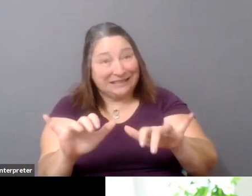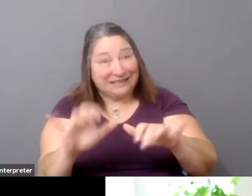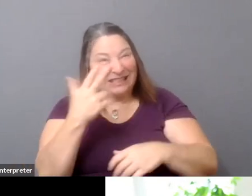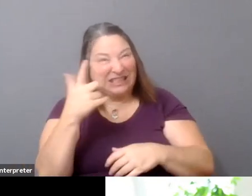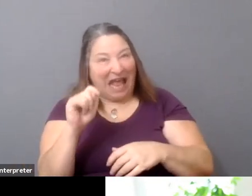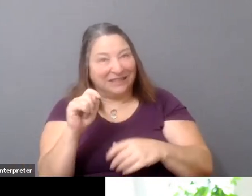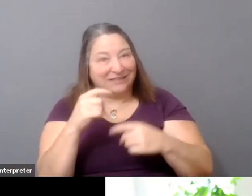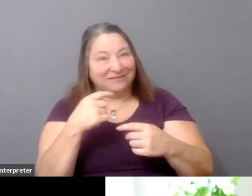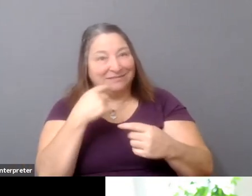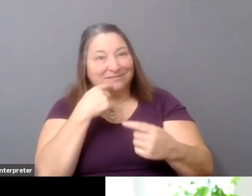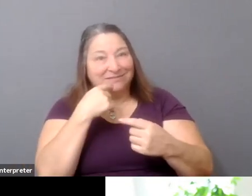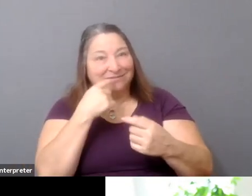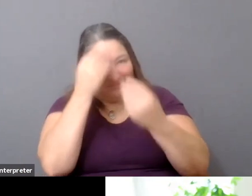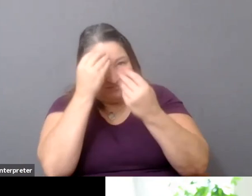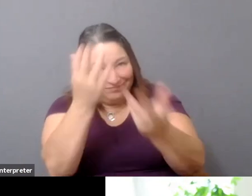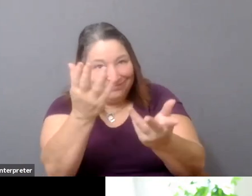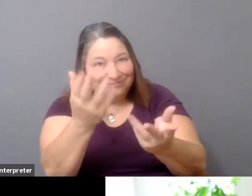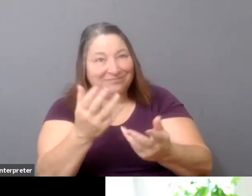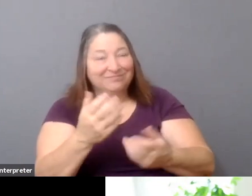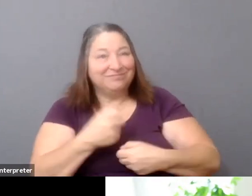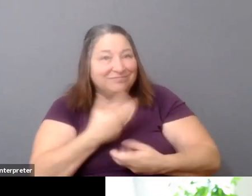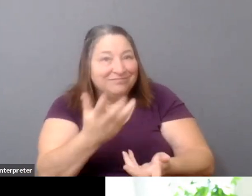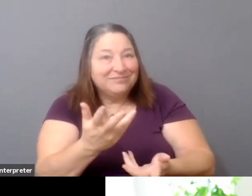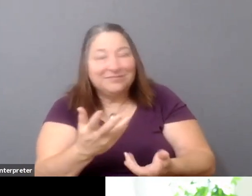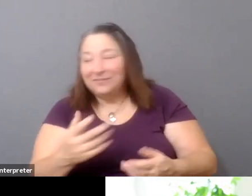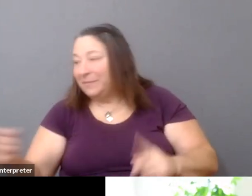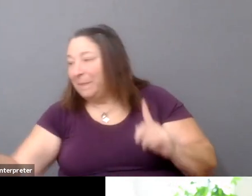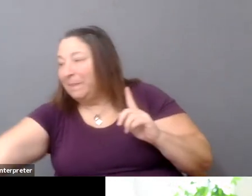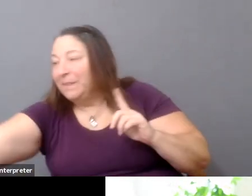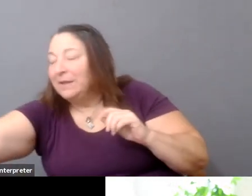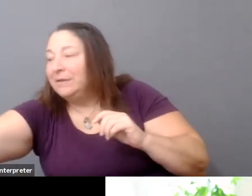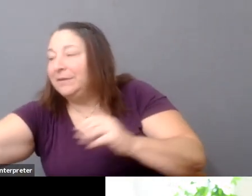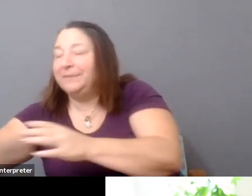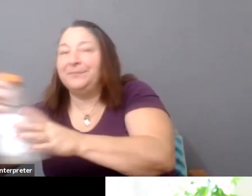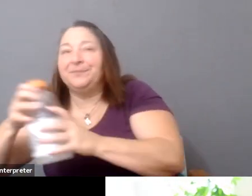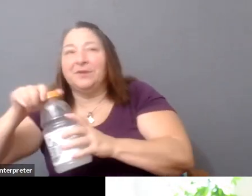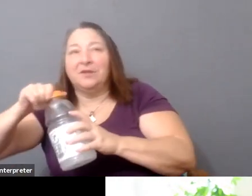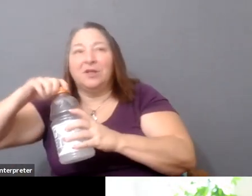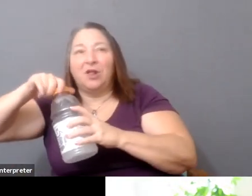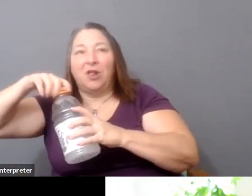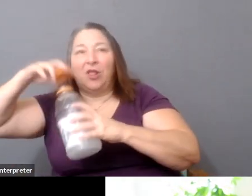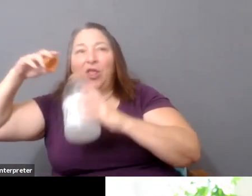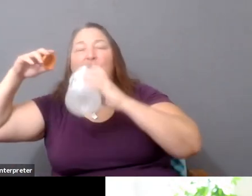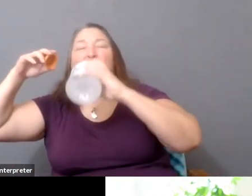I wrote down a few. You know, this is an opportunity and hopefully